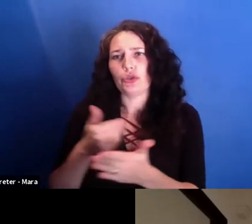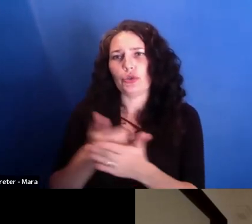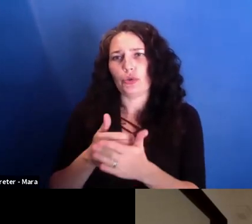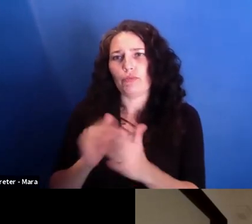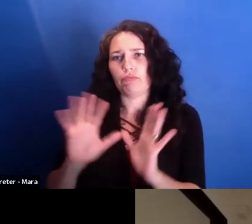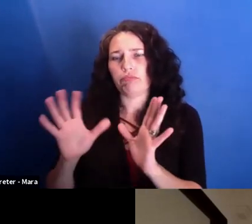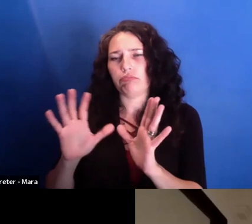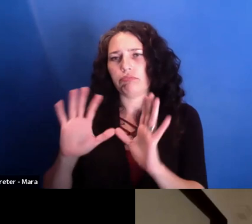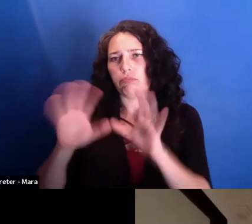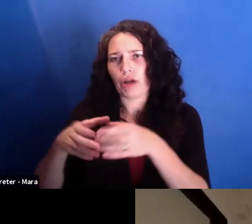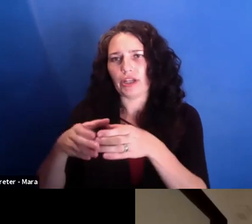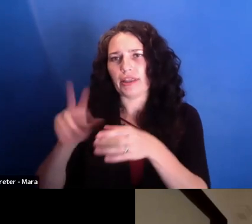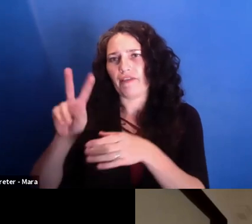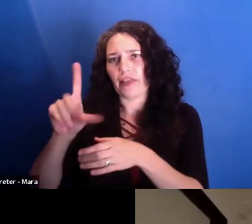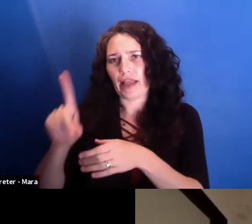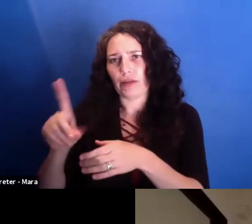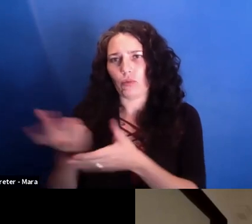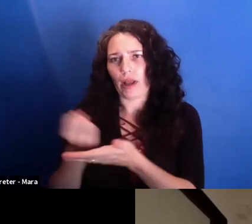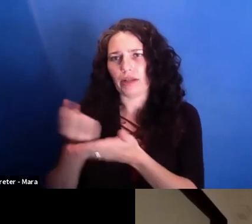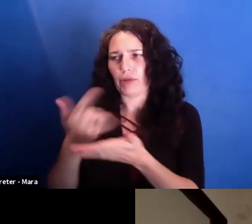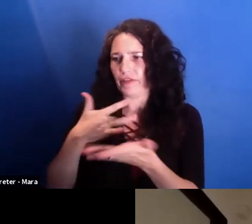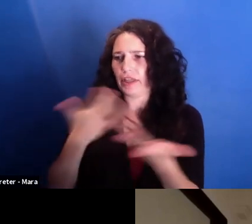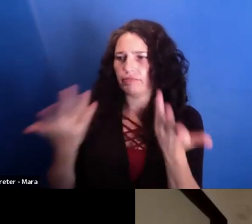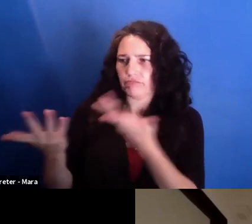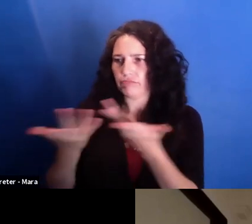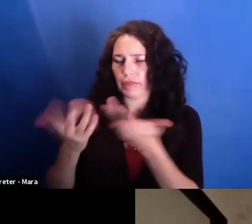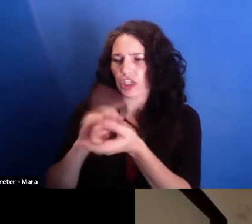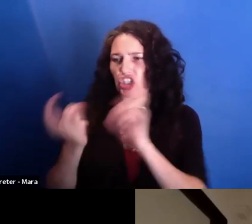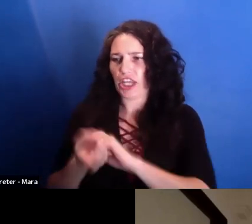we can feel a wind of change. I have to be honest with you here.